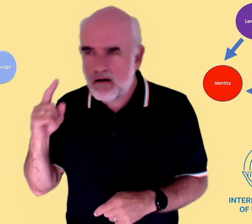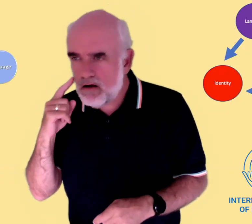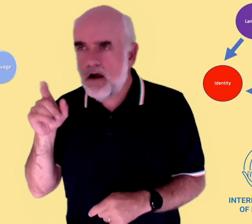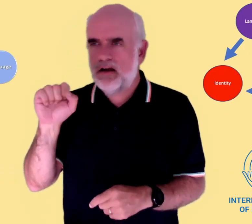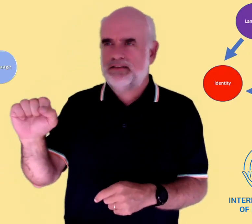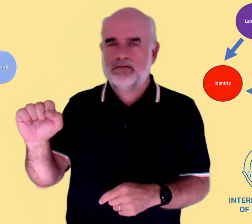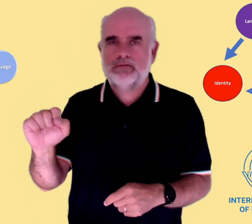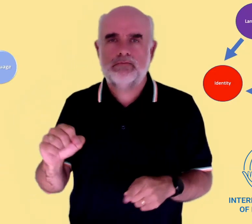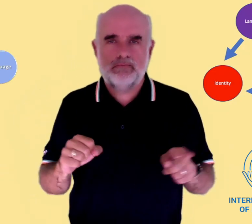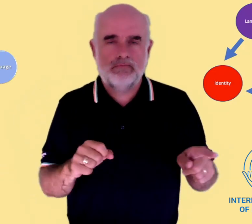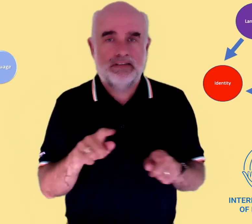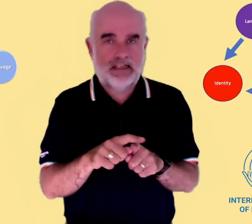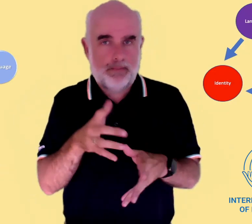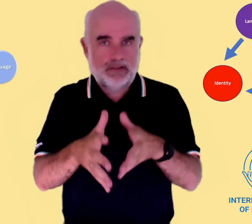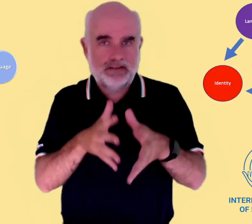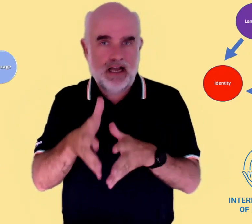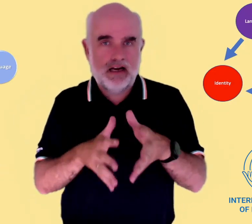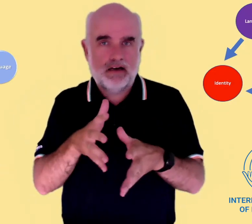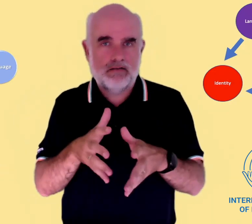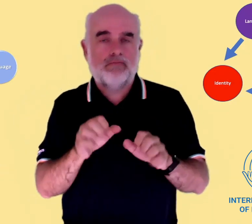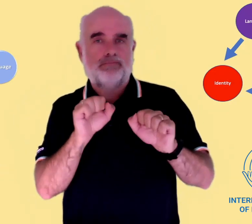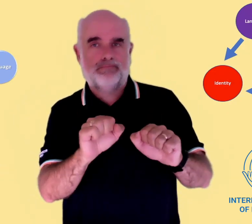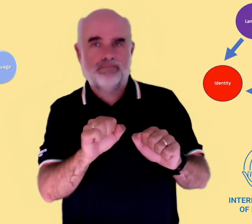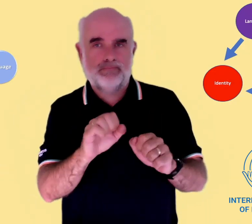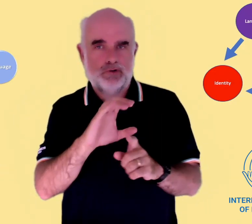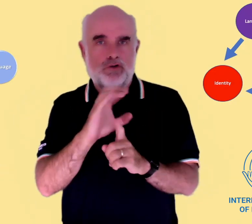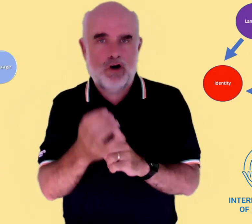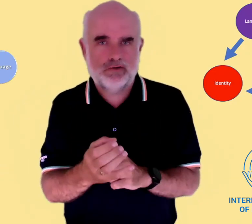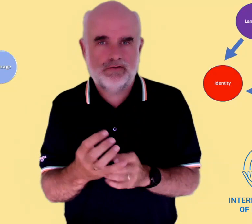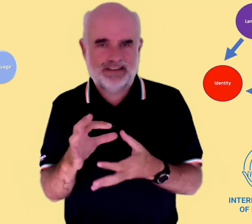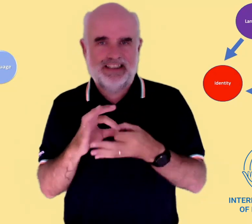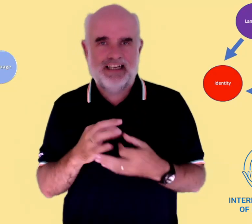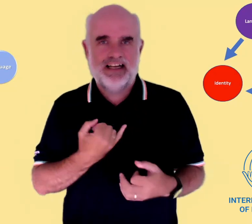A Chinese native speaker and their language may be recognised as being from China. In much the same